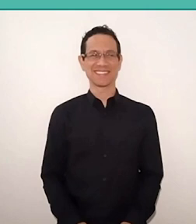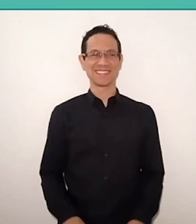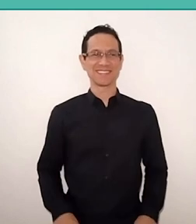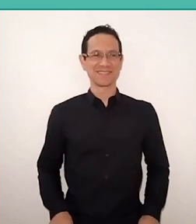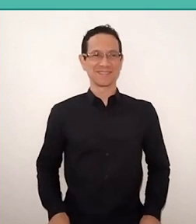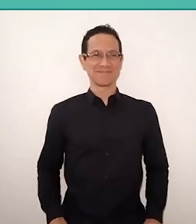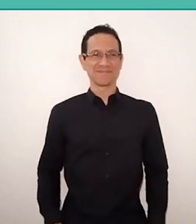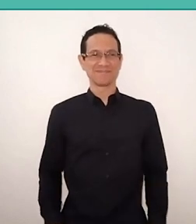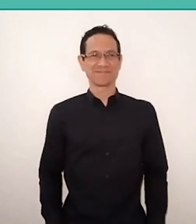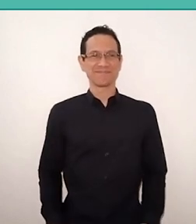Thank you, Romão.